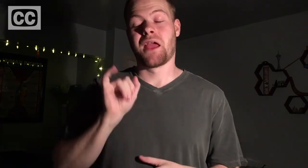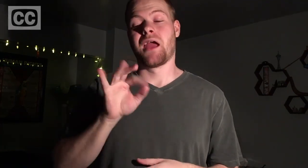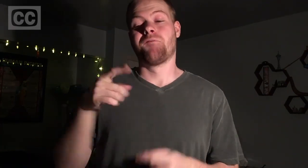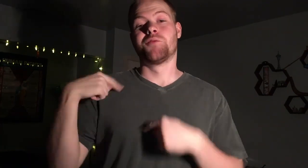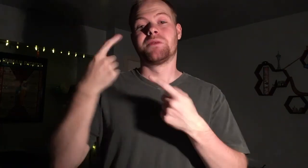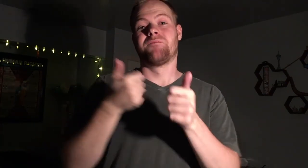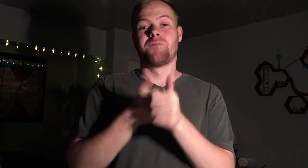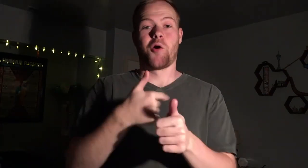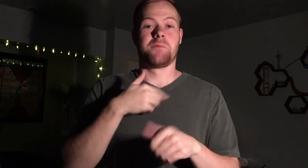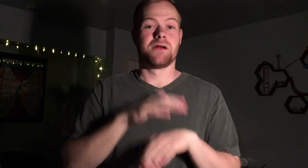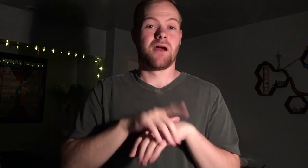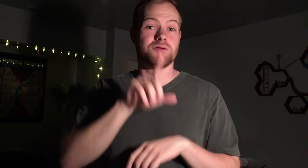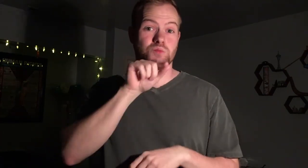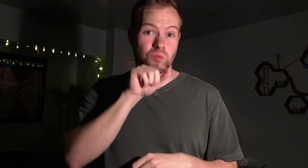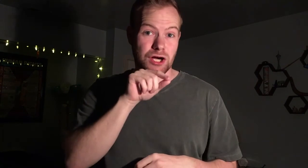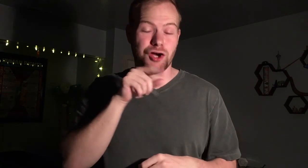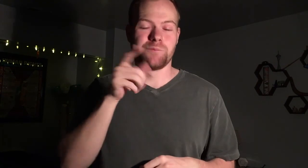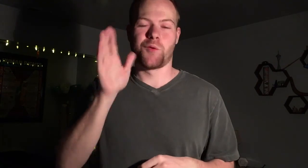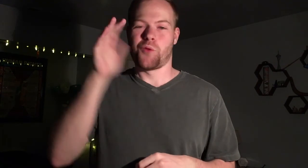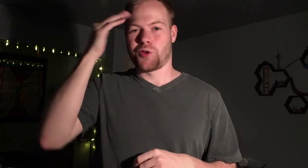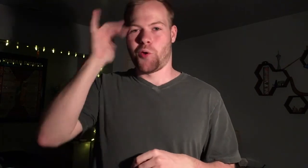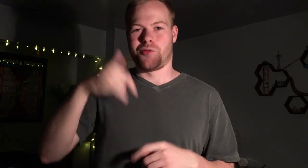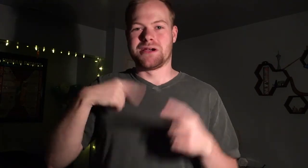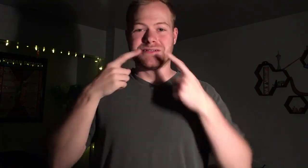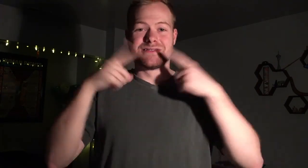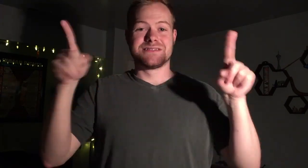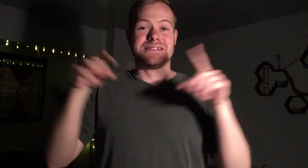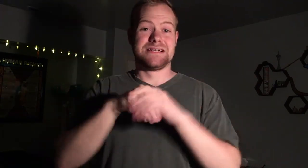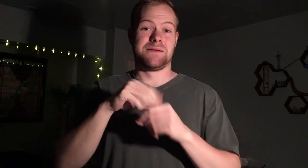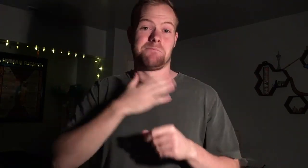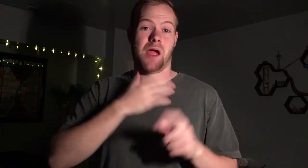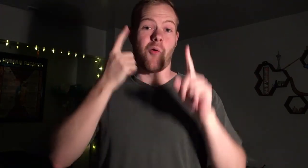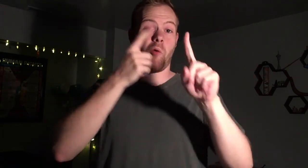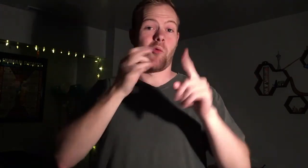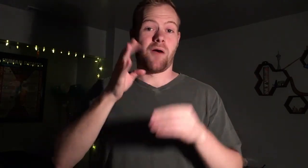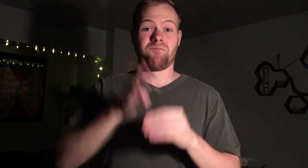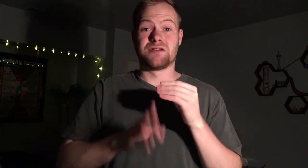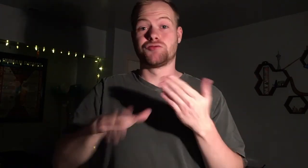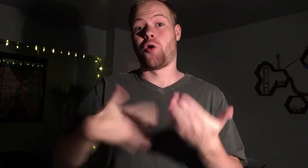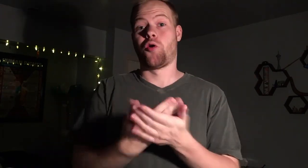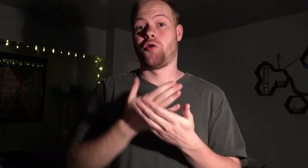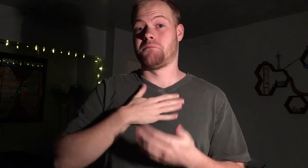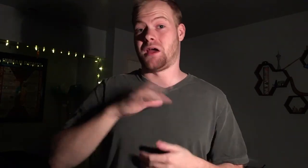If you've been following me on Twitter, you will know that I succeeded in my goal of finishing all of my